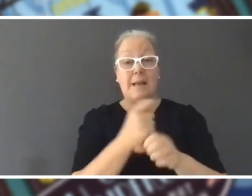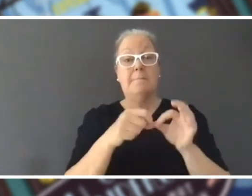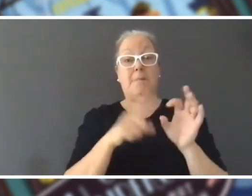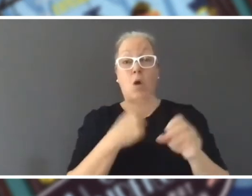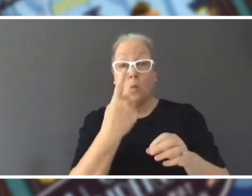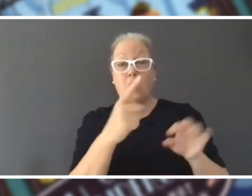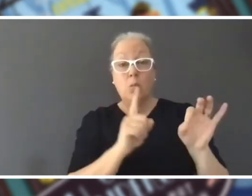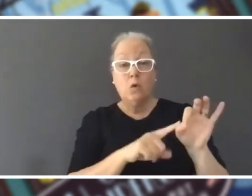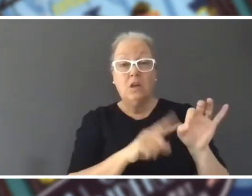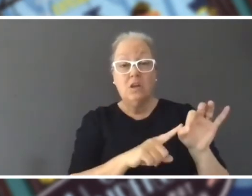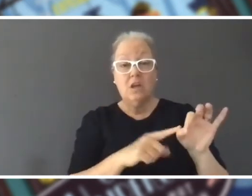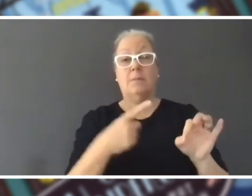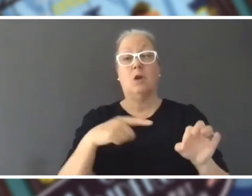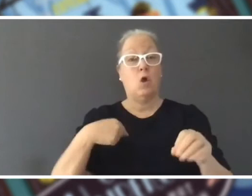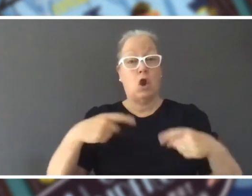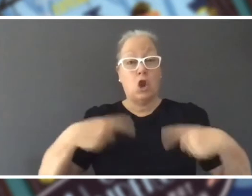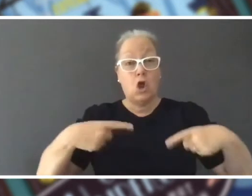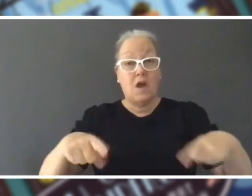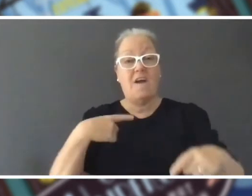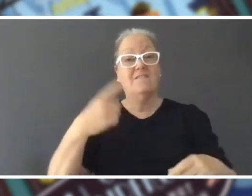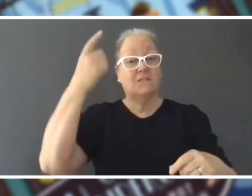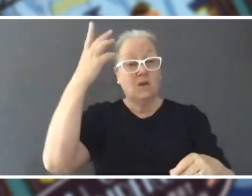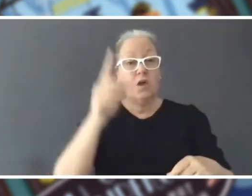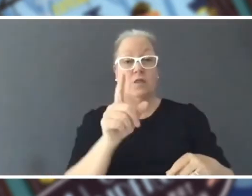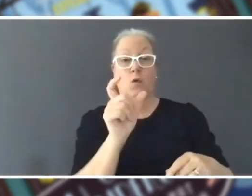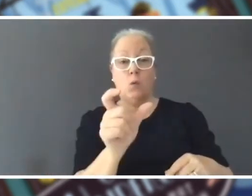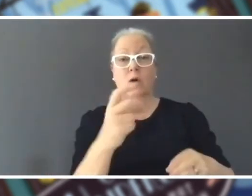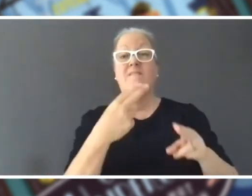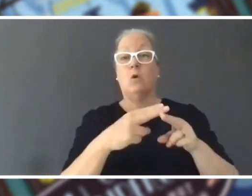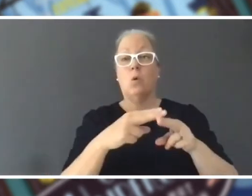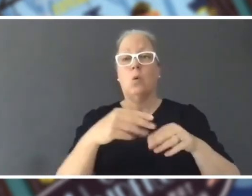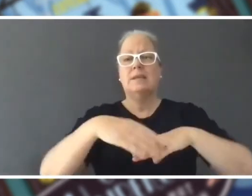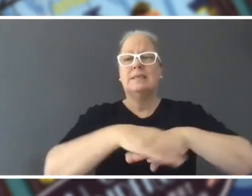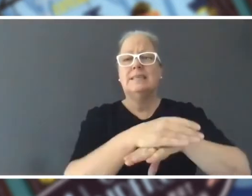because I was so nervous I forgot the word for slippers.